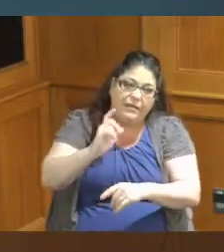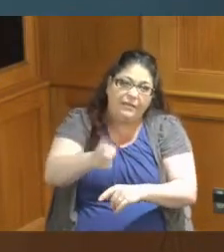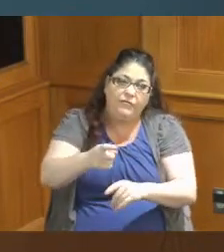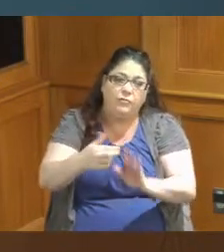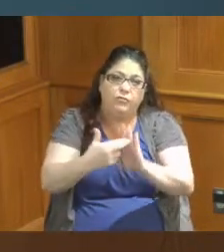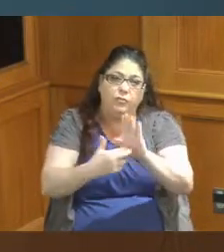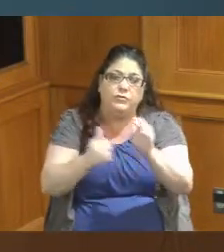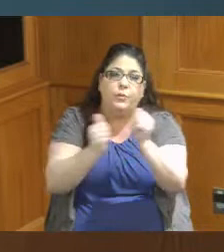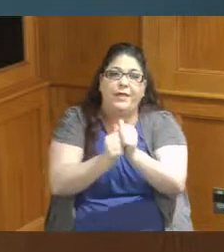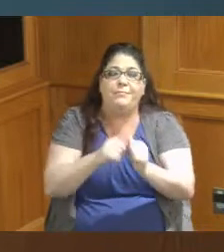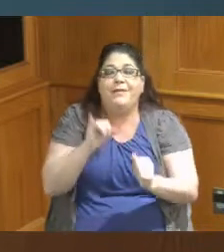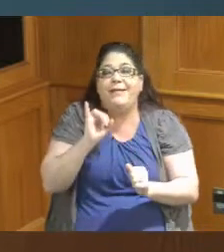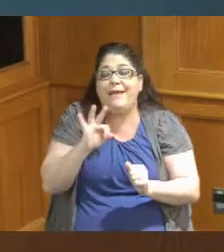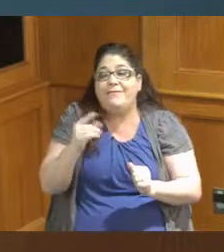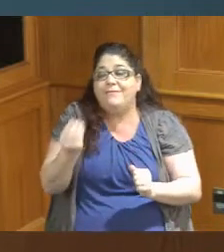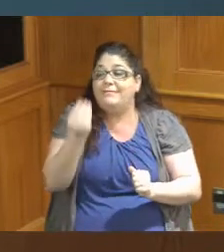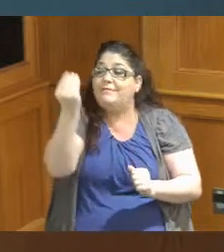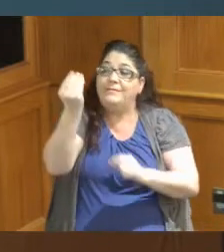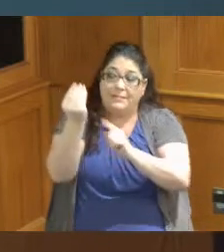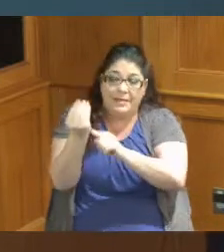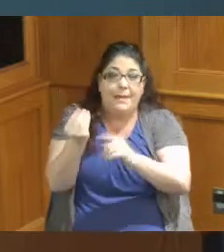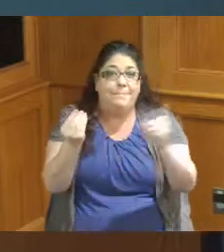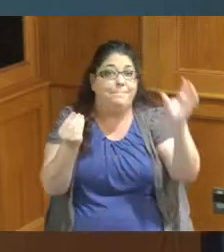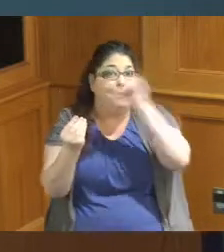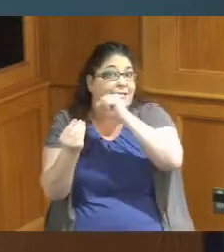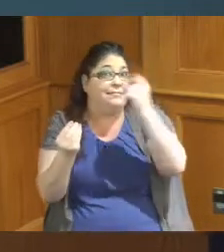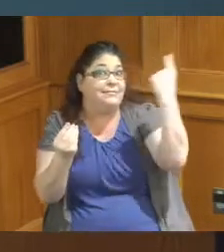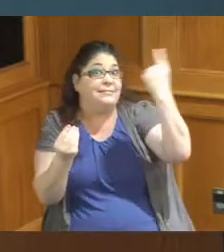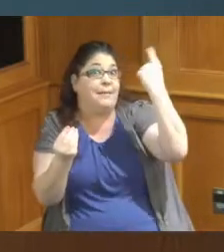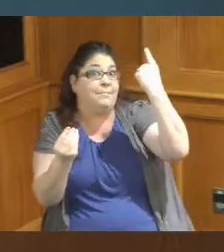of times if we're missing something I know the Board likes to know if we're missing something